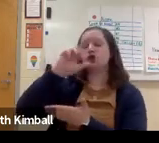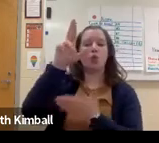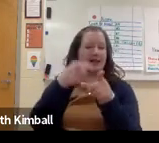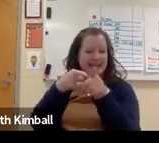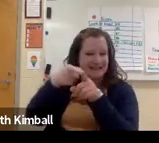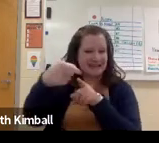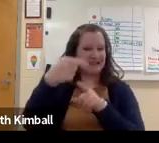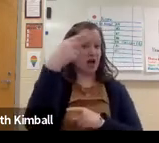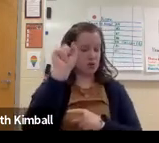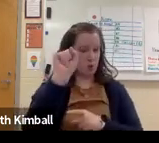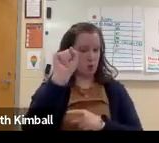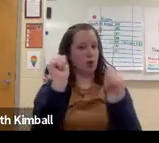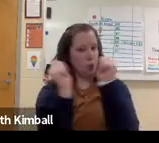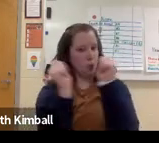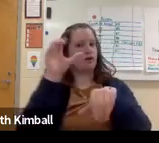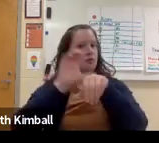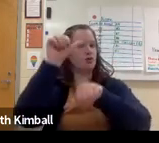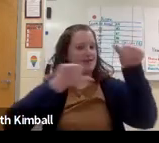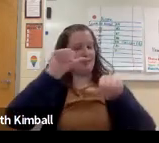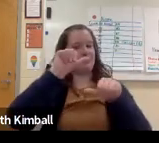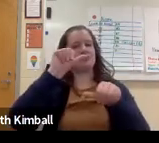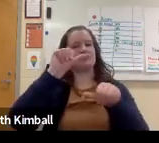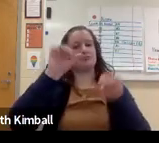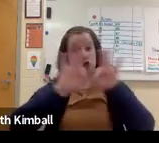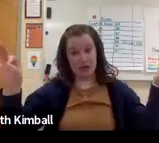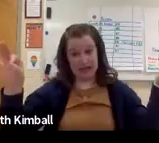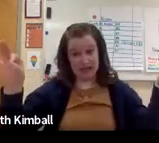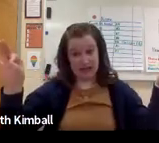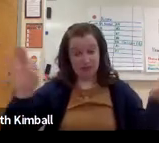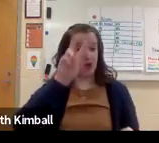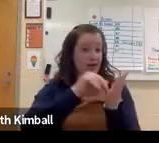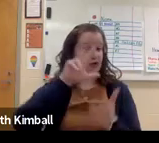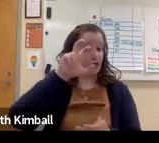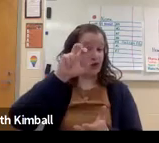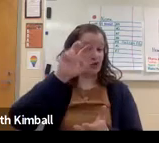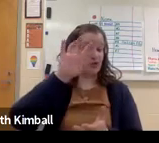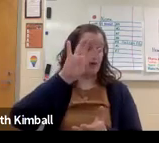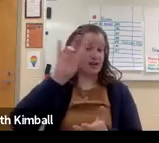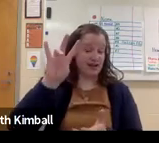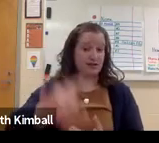And then the next number shows graduates in computer science--